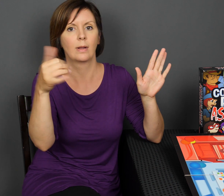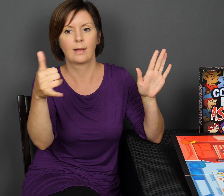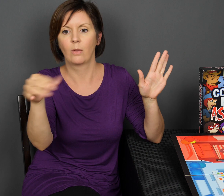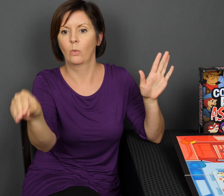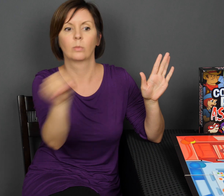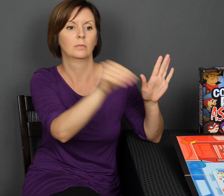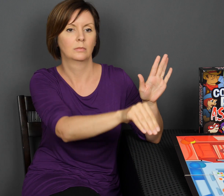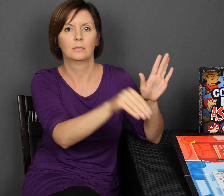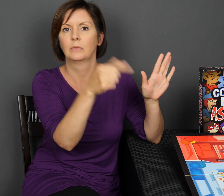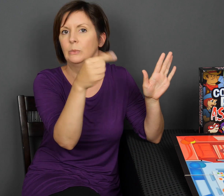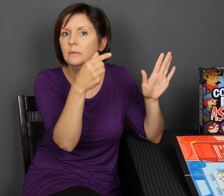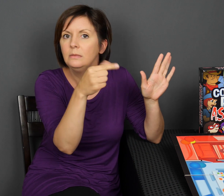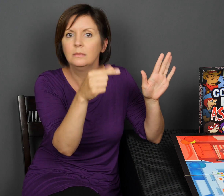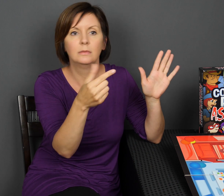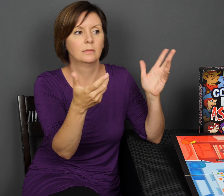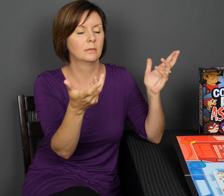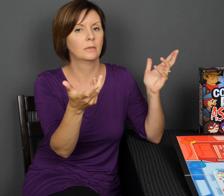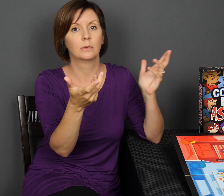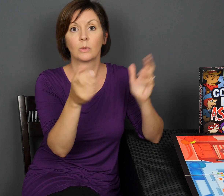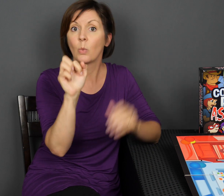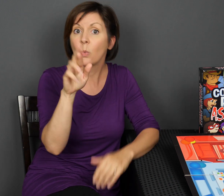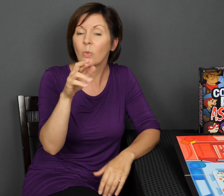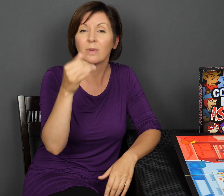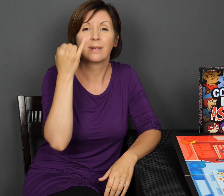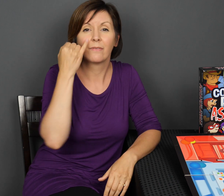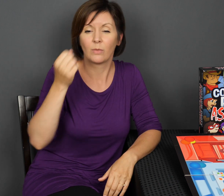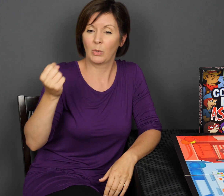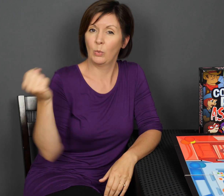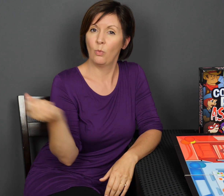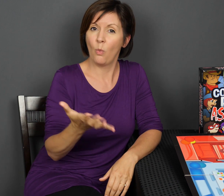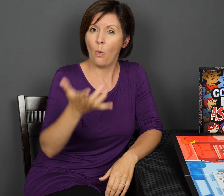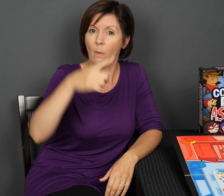So, like move from yellow to green, or wherever they’re moving.